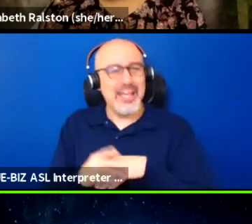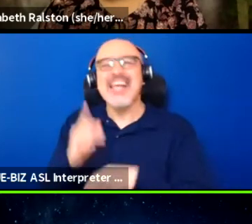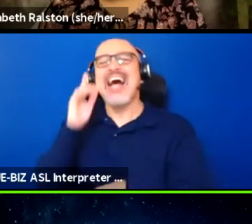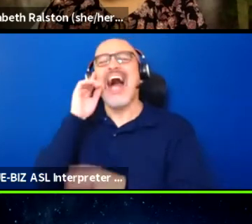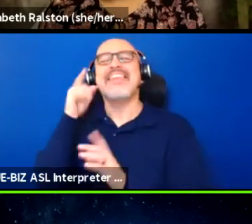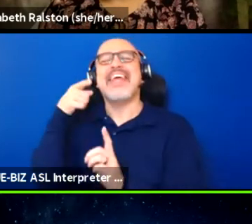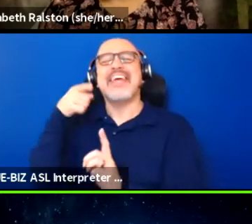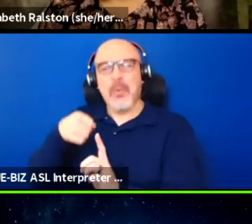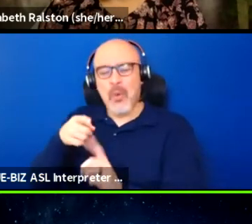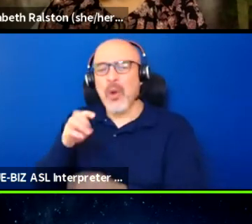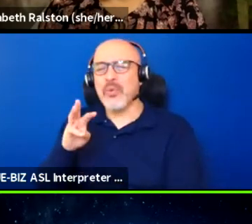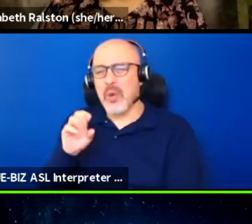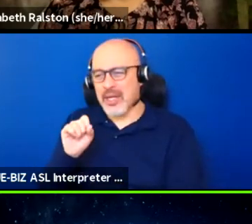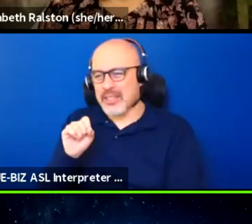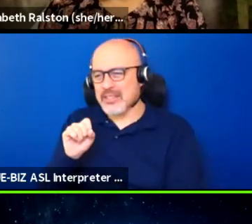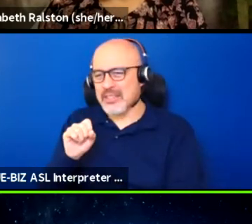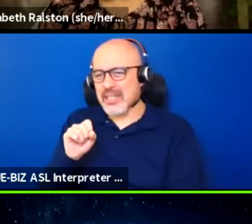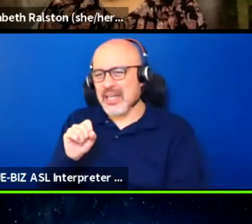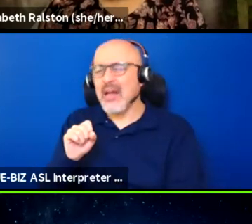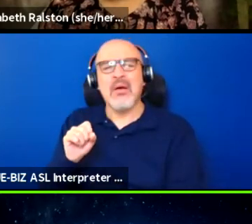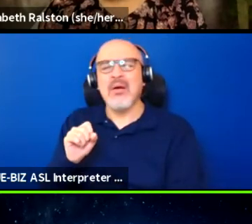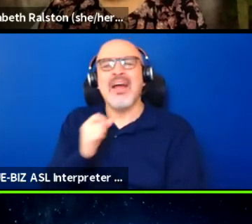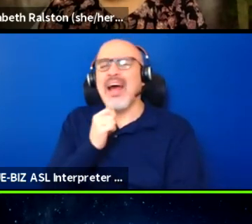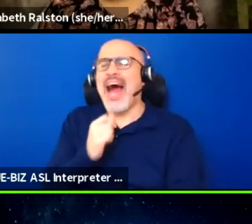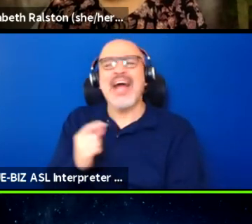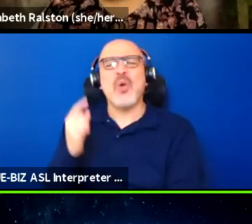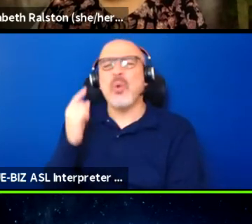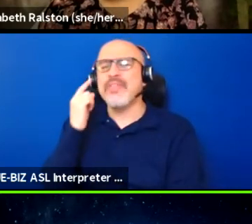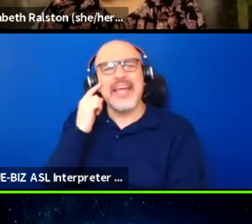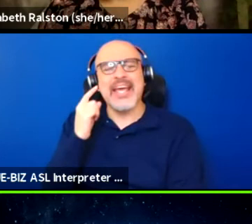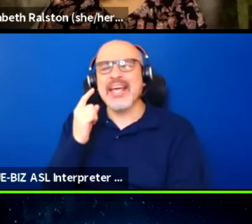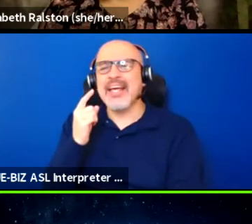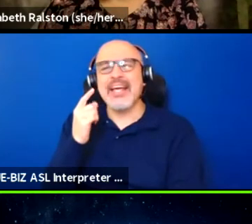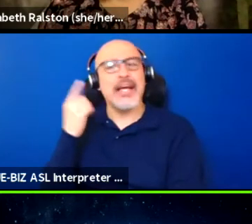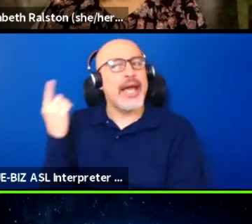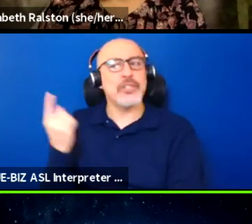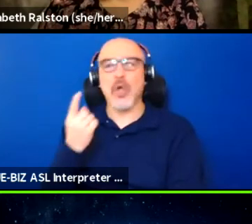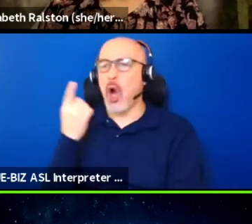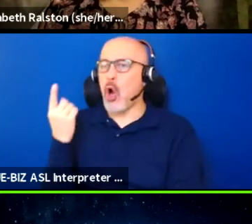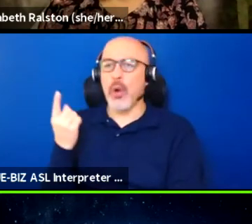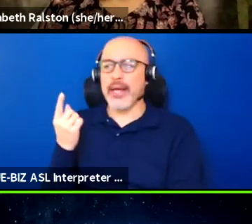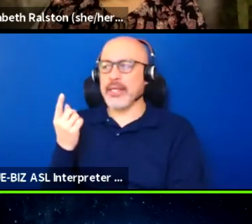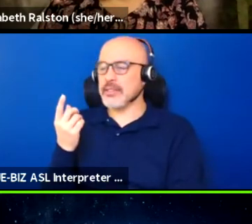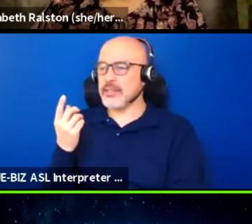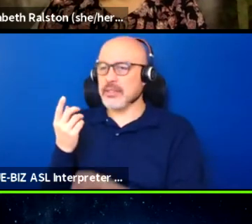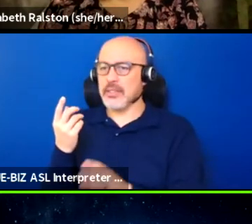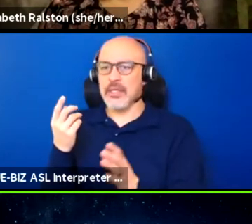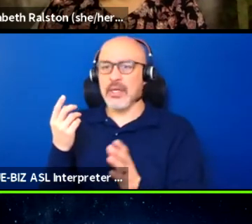I don't think that it's always an intentional act to leave people out.